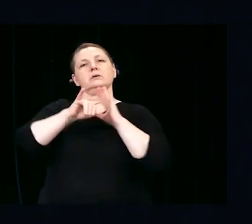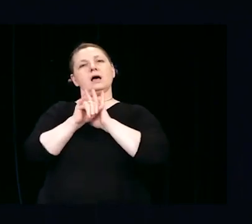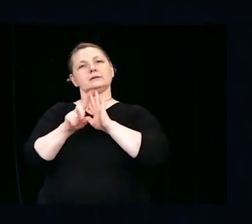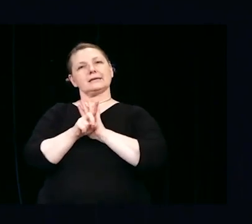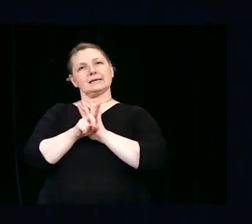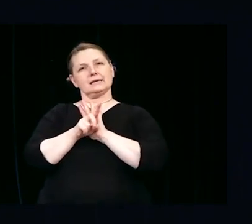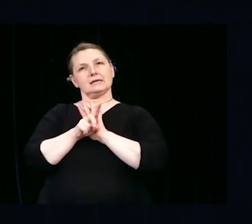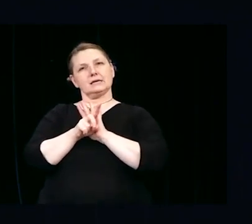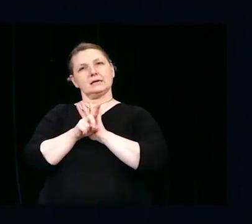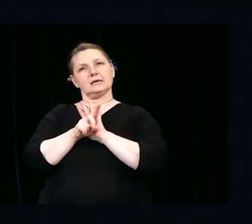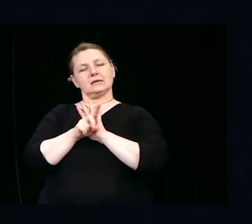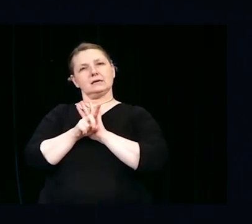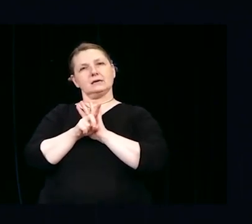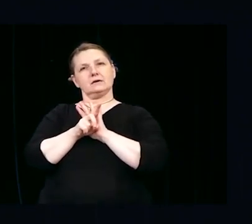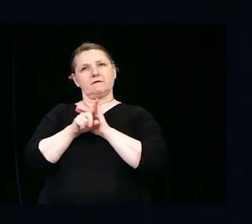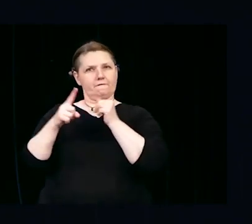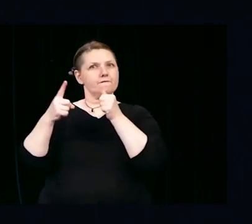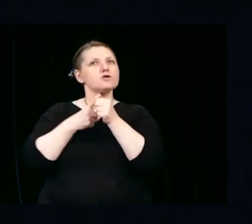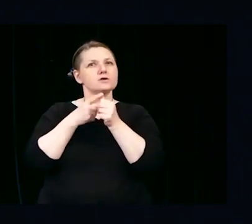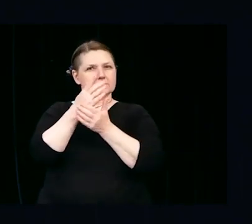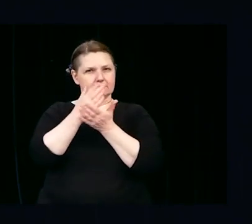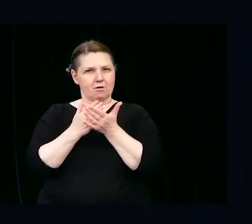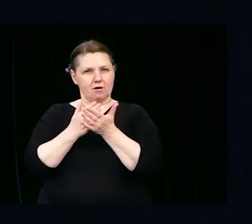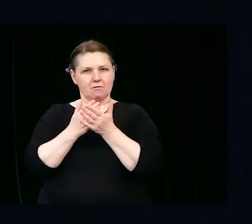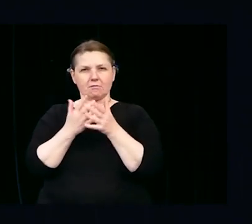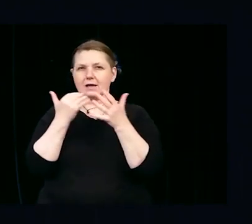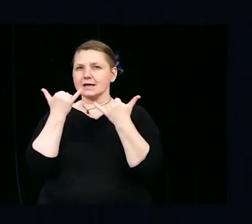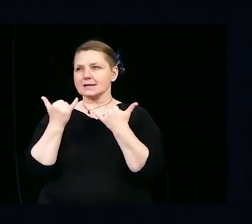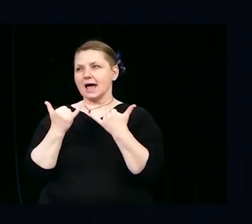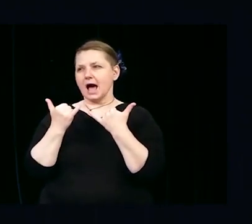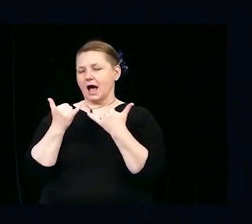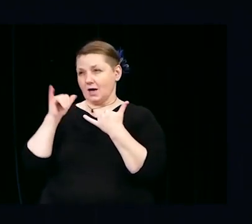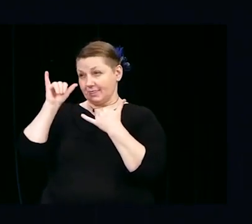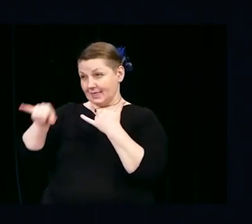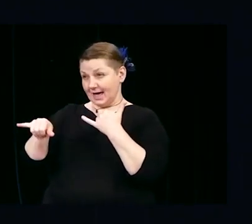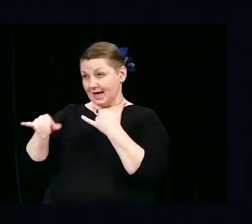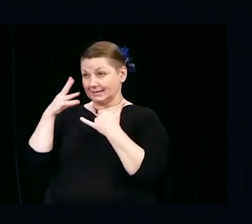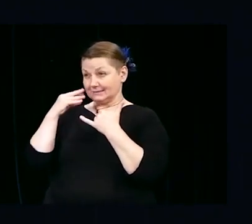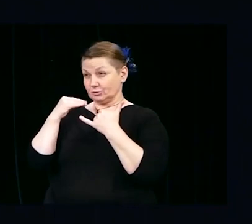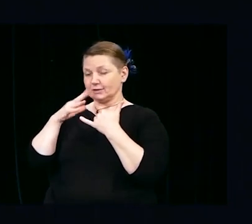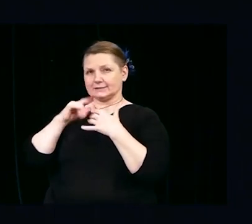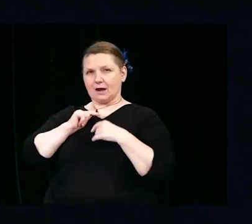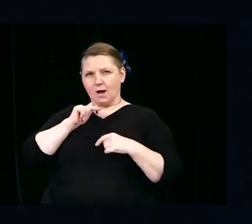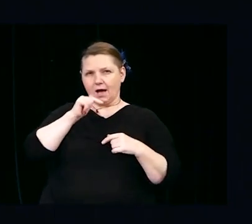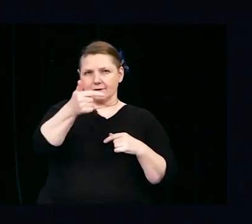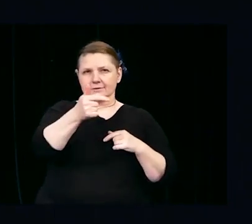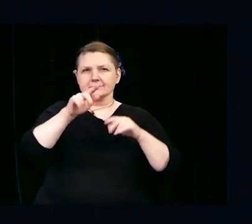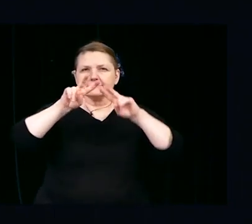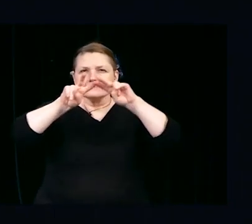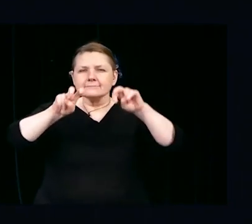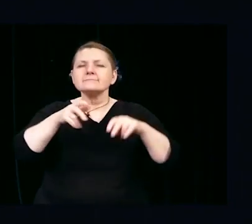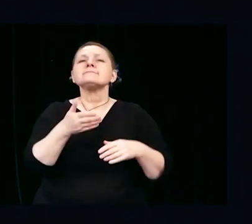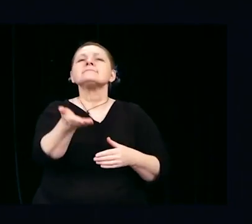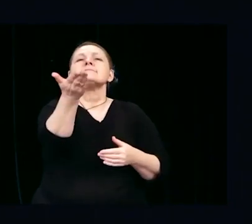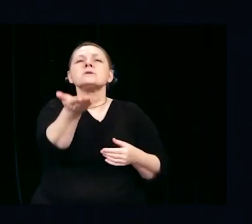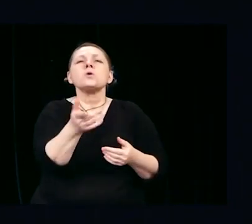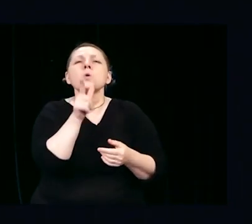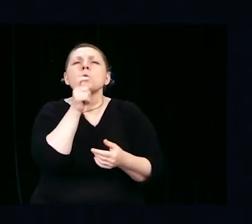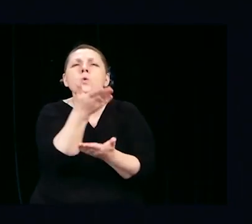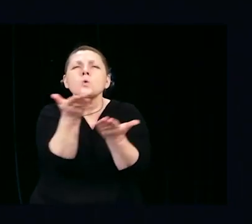I'm asking you now. Who are you? And what type of change do you wish to make in this world?